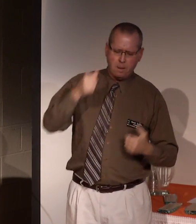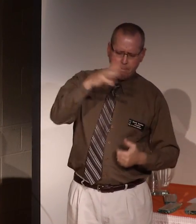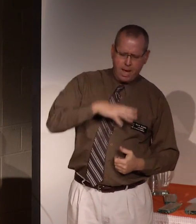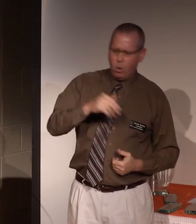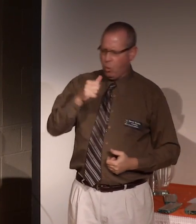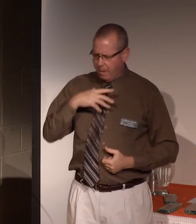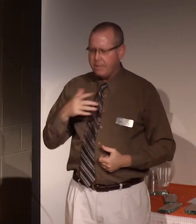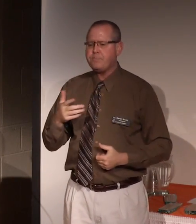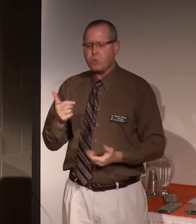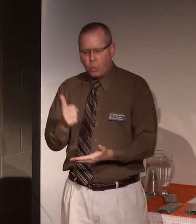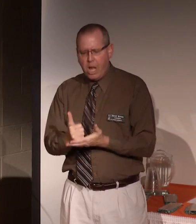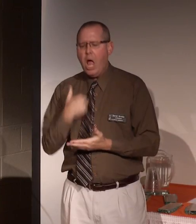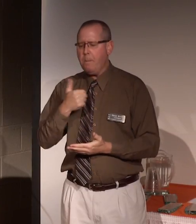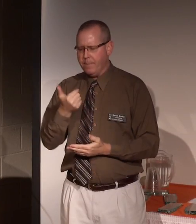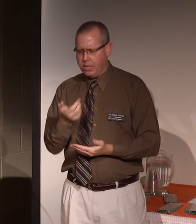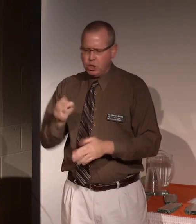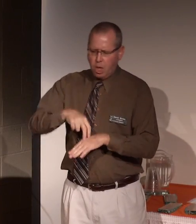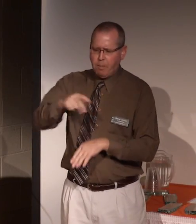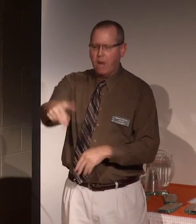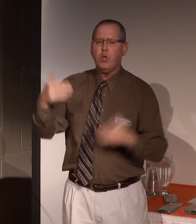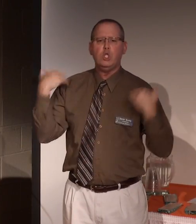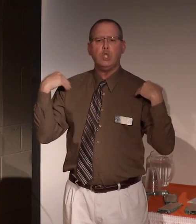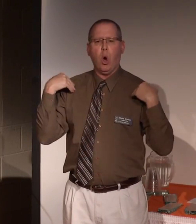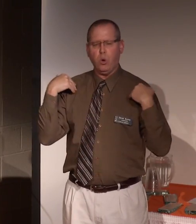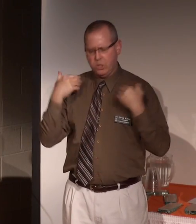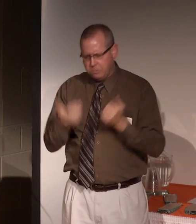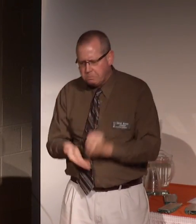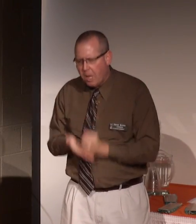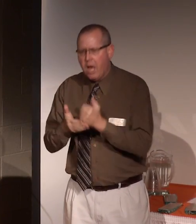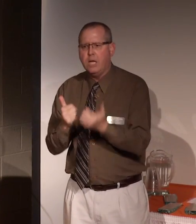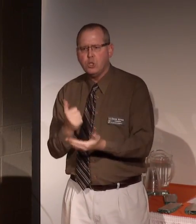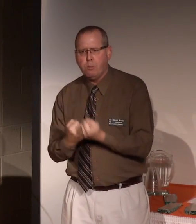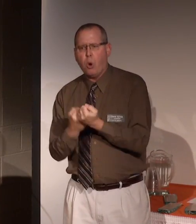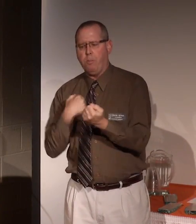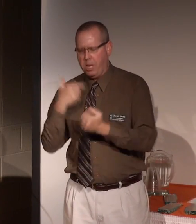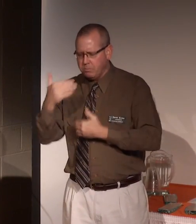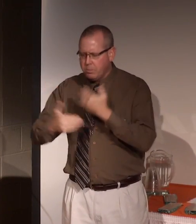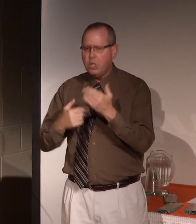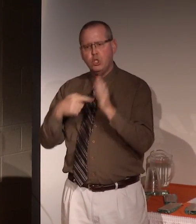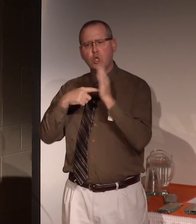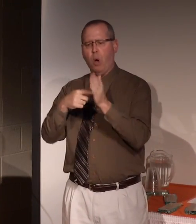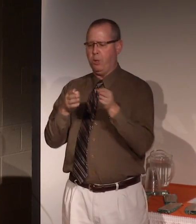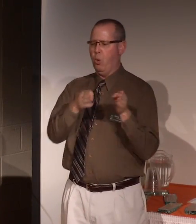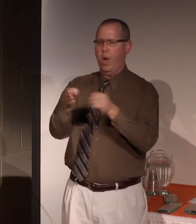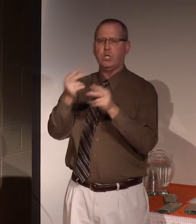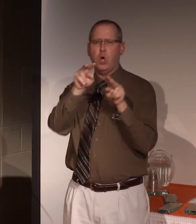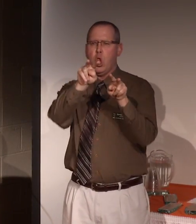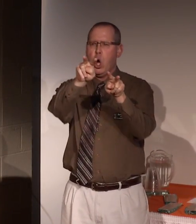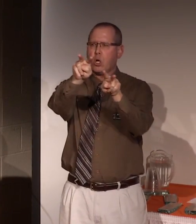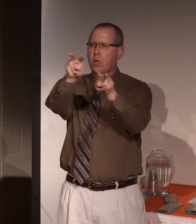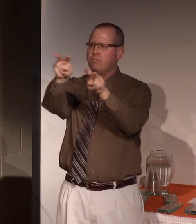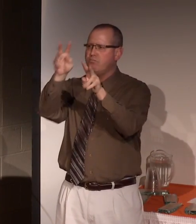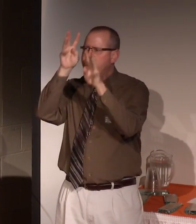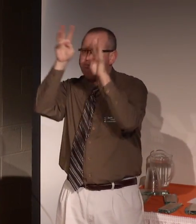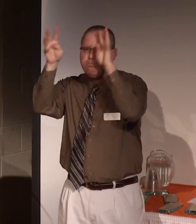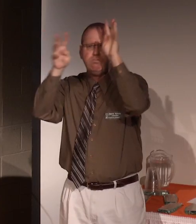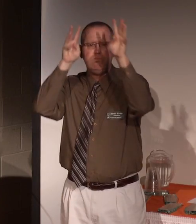hauled me up on those giant's shoulders, propped me up there and pointed the way for me to look.